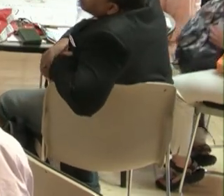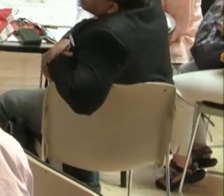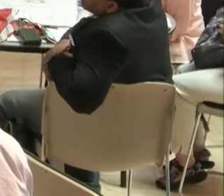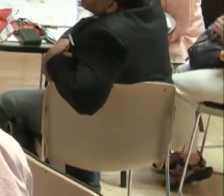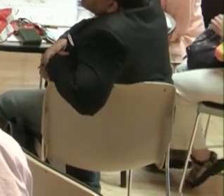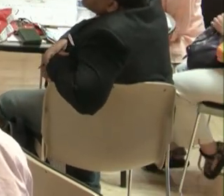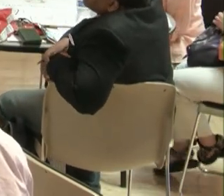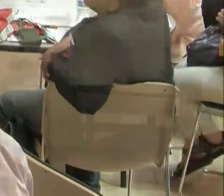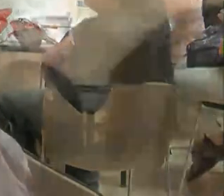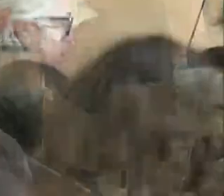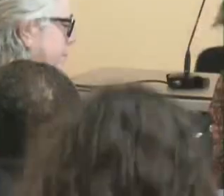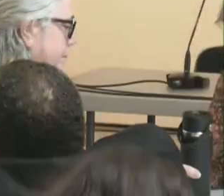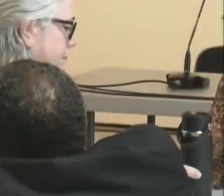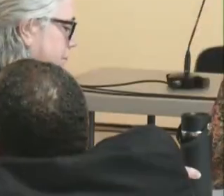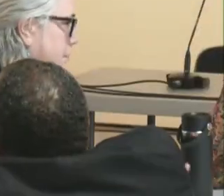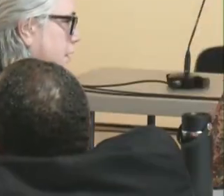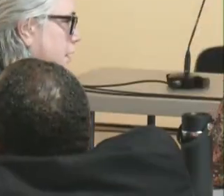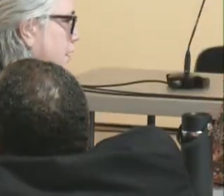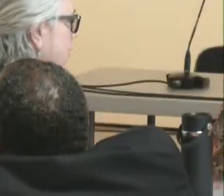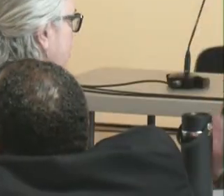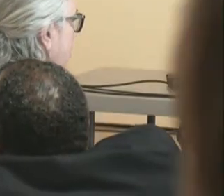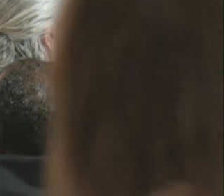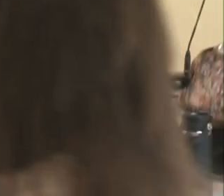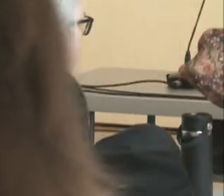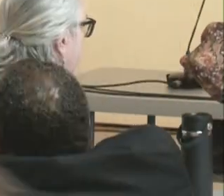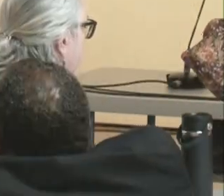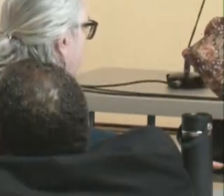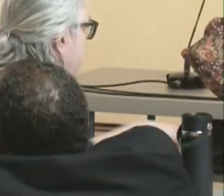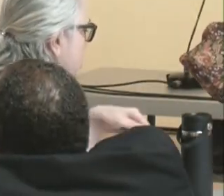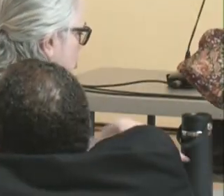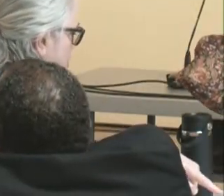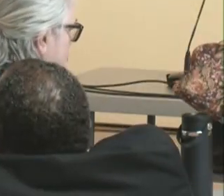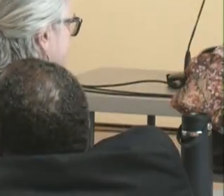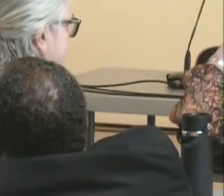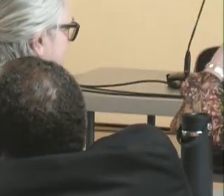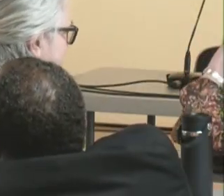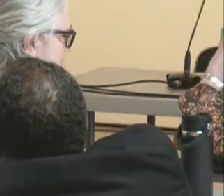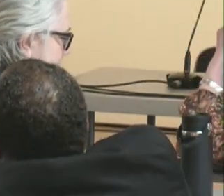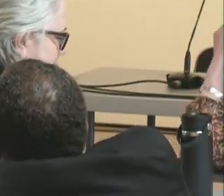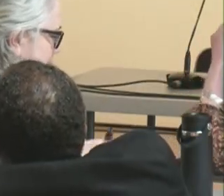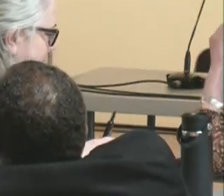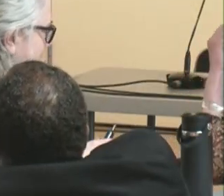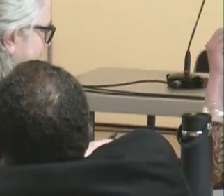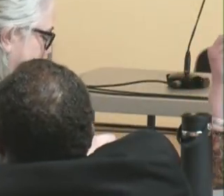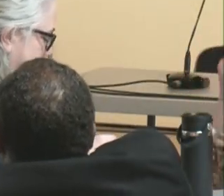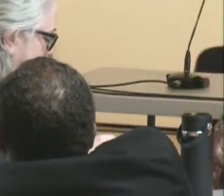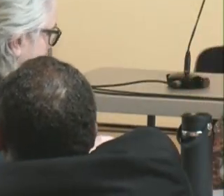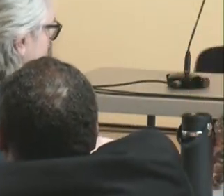And to talk, share, and create a vision together.